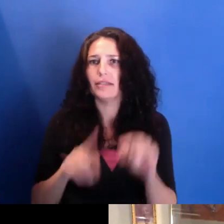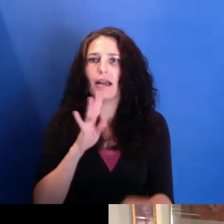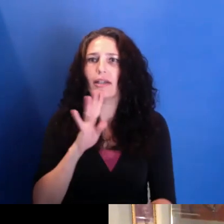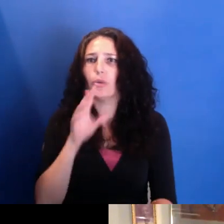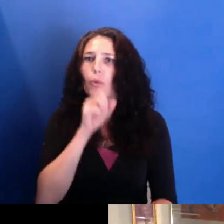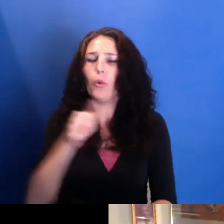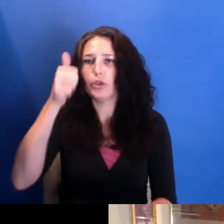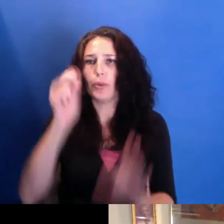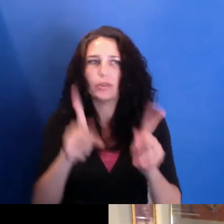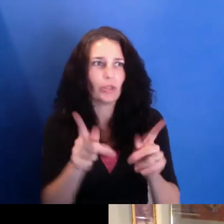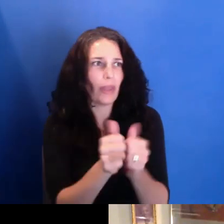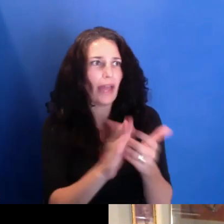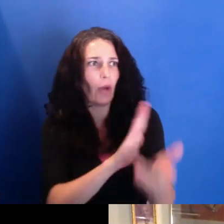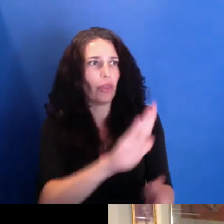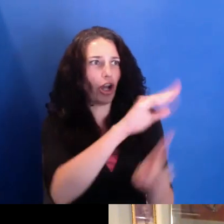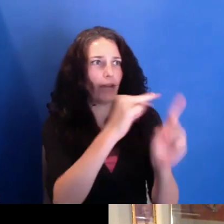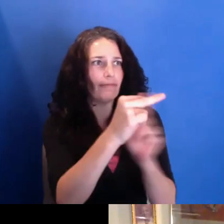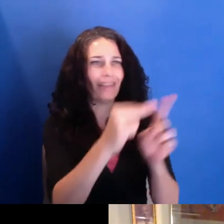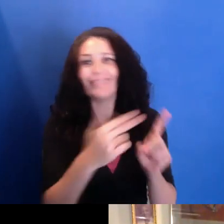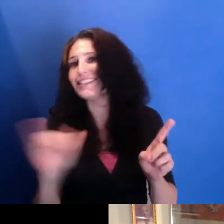you know, their stories weren't very much tied